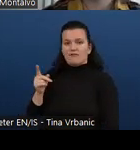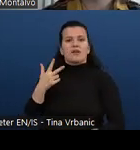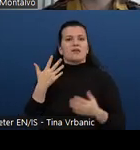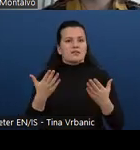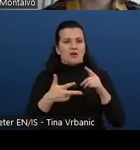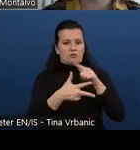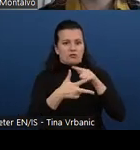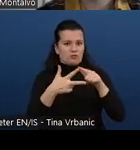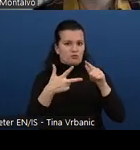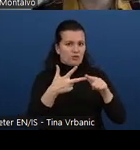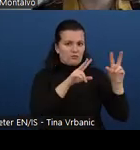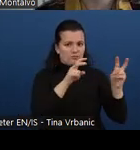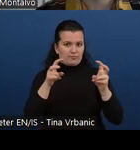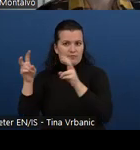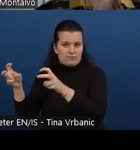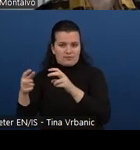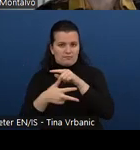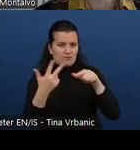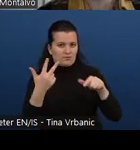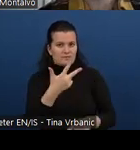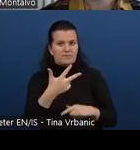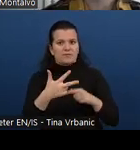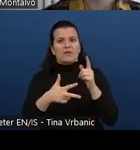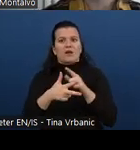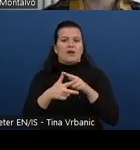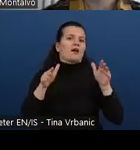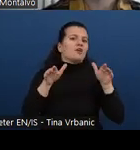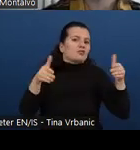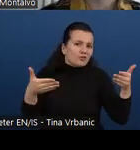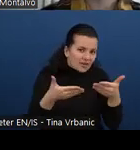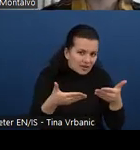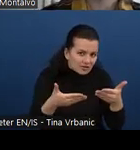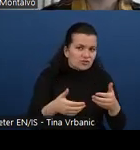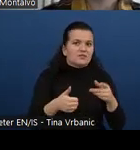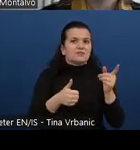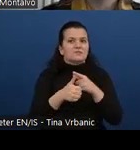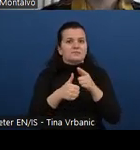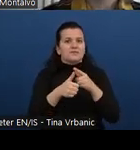We are in the process of deciding how and when we should be updating that course.